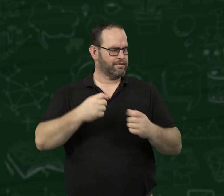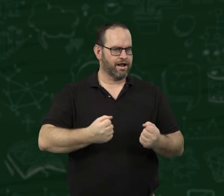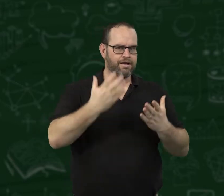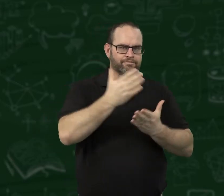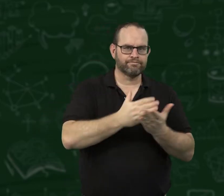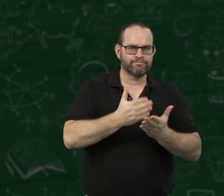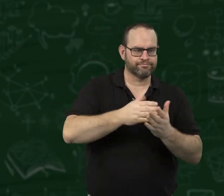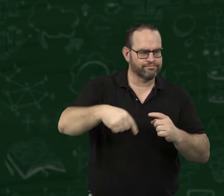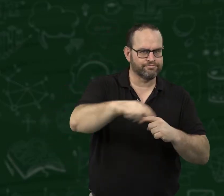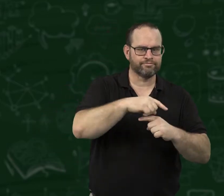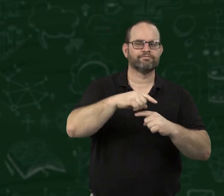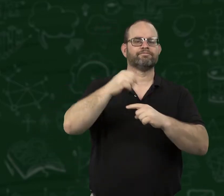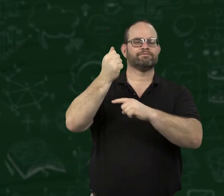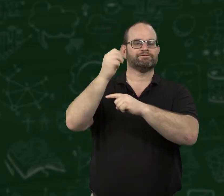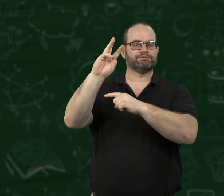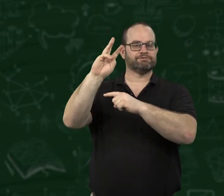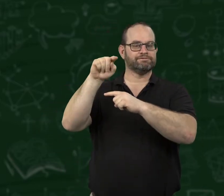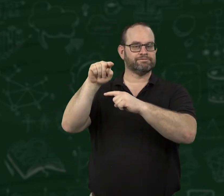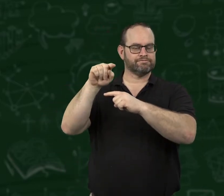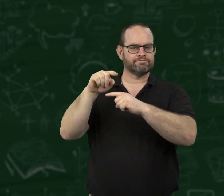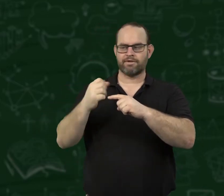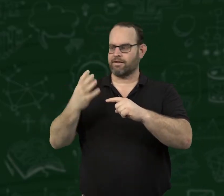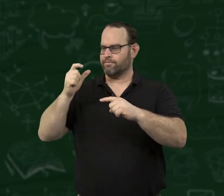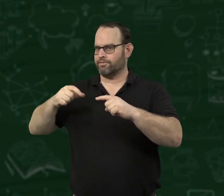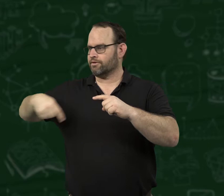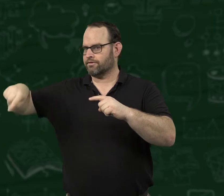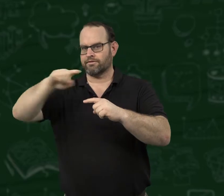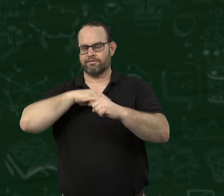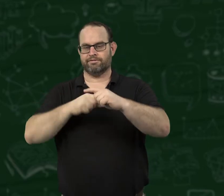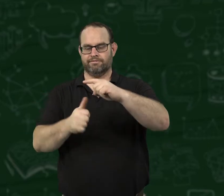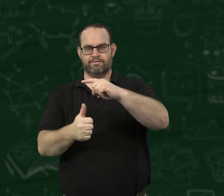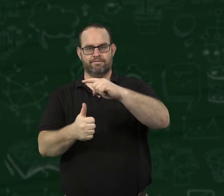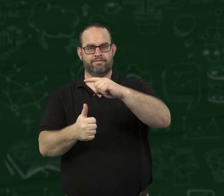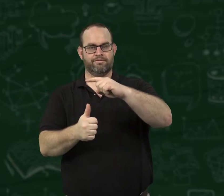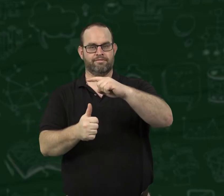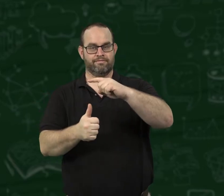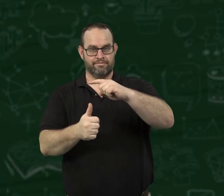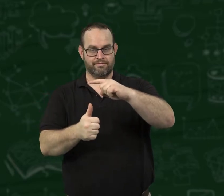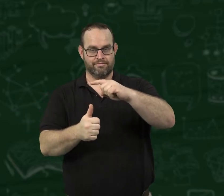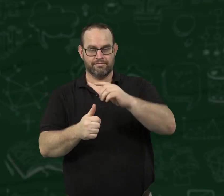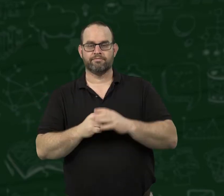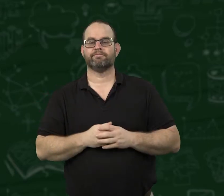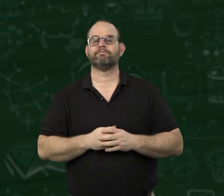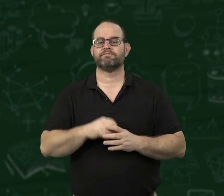The number of pizza slices, 16, would be the numerator. The number of people, 10, would be the denominator.